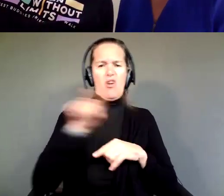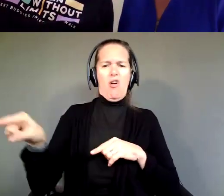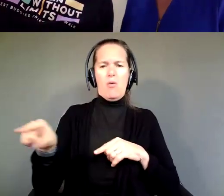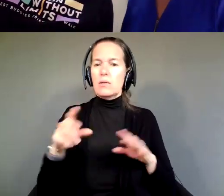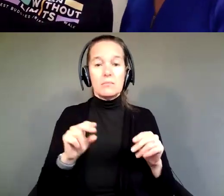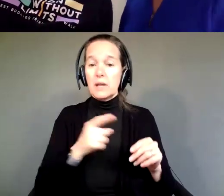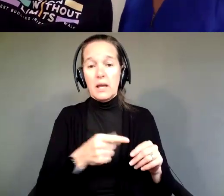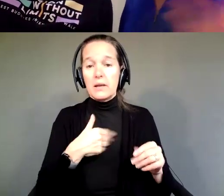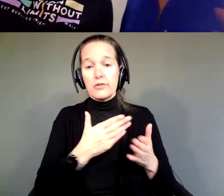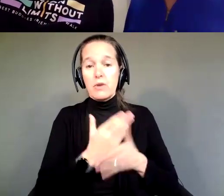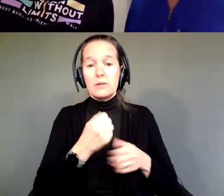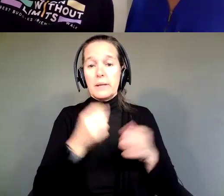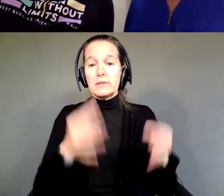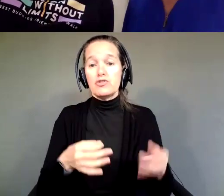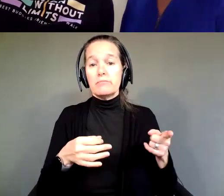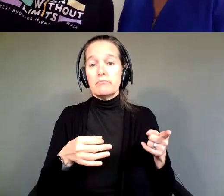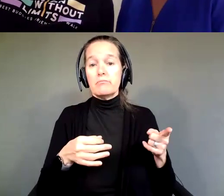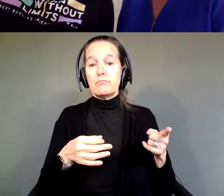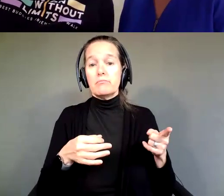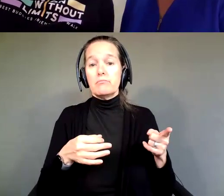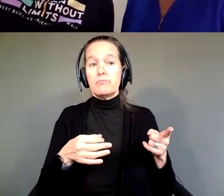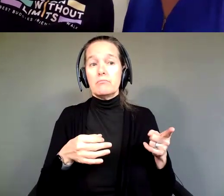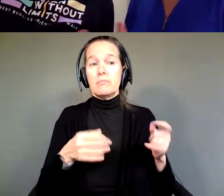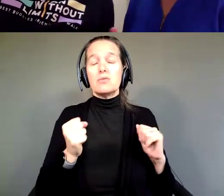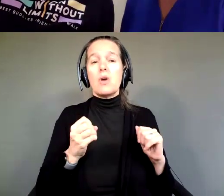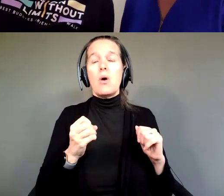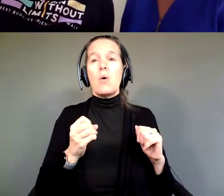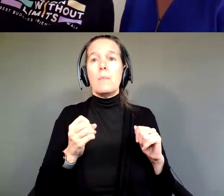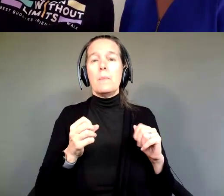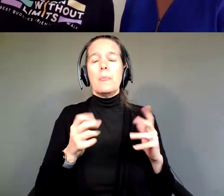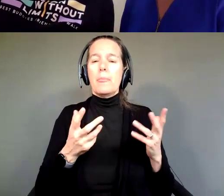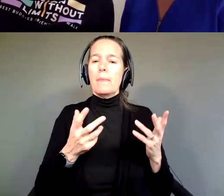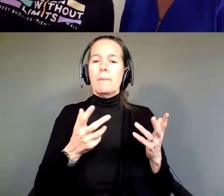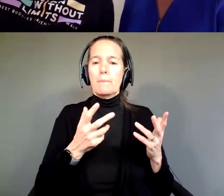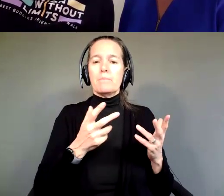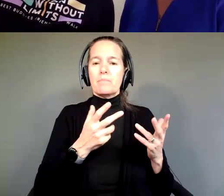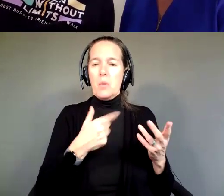that decision. So, outside of the business, we'll allow him to make those decisions.